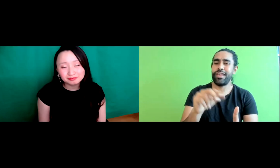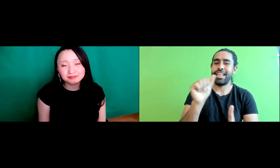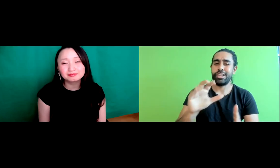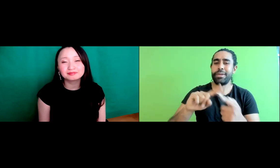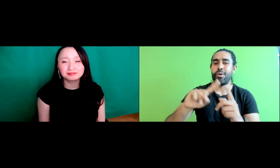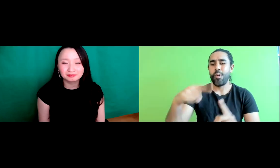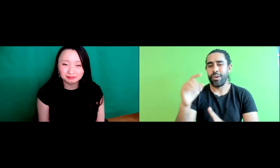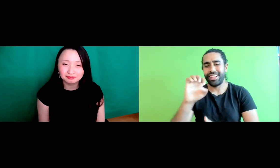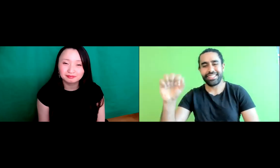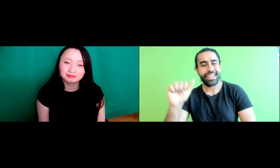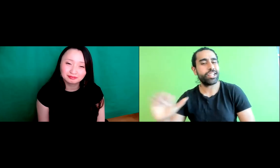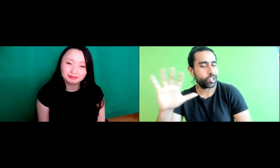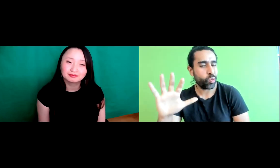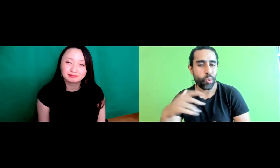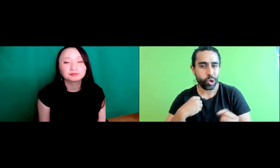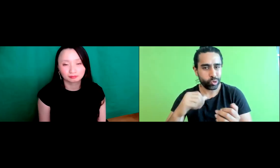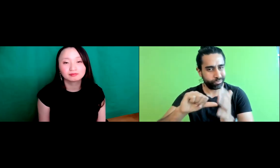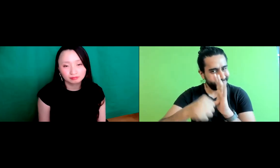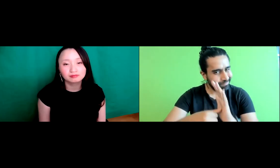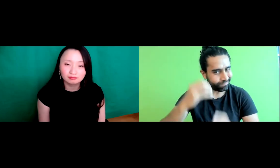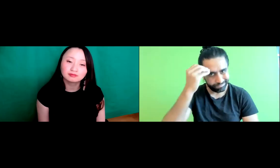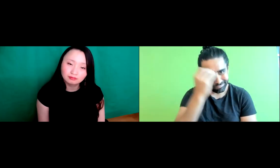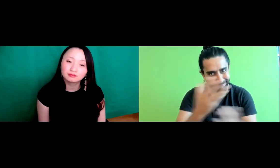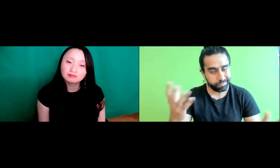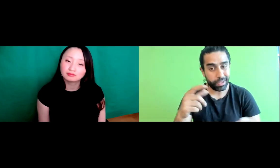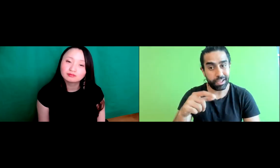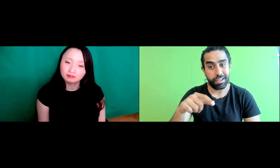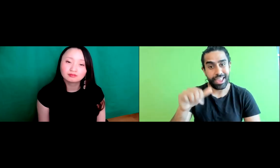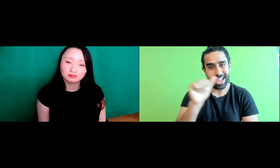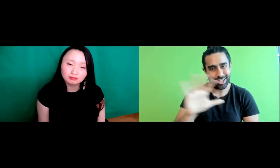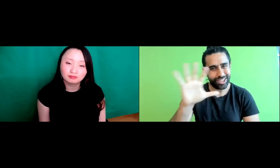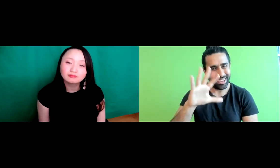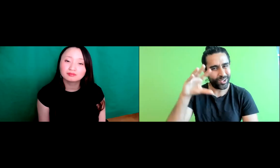be under Asian food. But, you know, I really want to emphasize